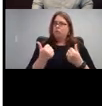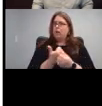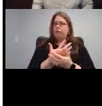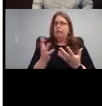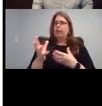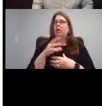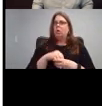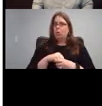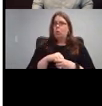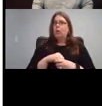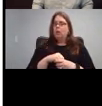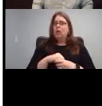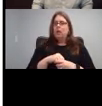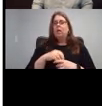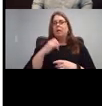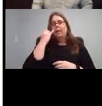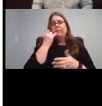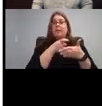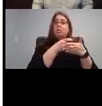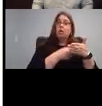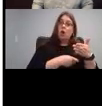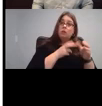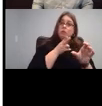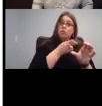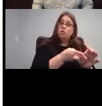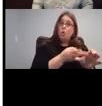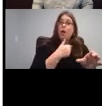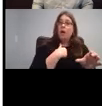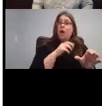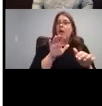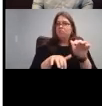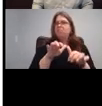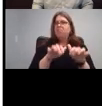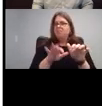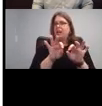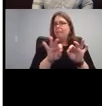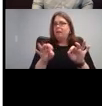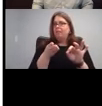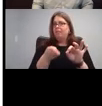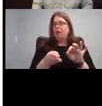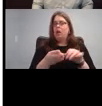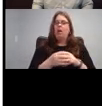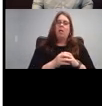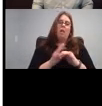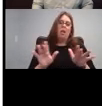And then it's like if there's a cost to join or if it's just a website or that kind of thing.